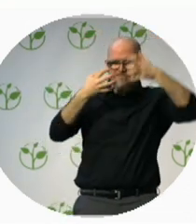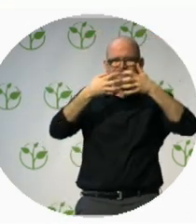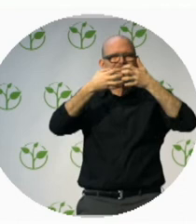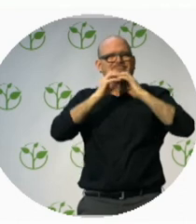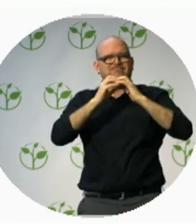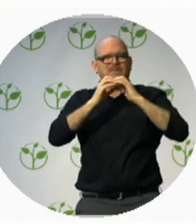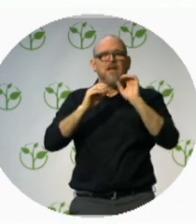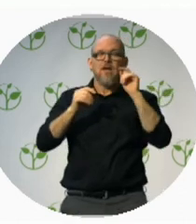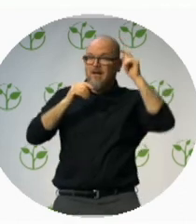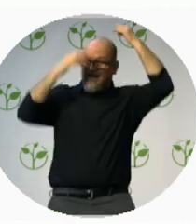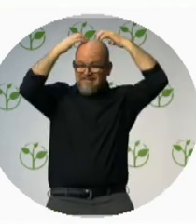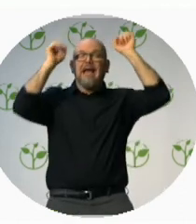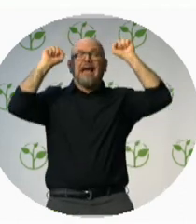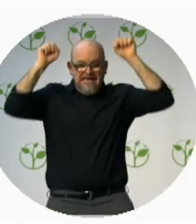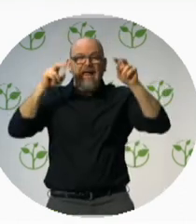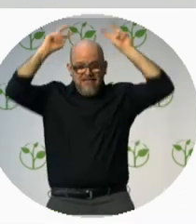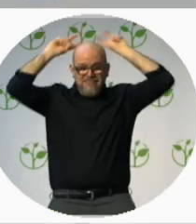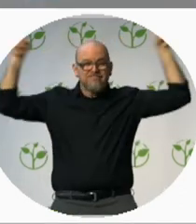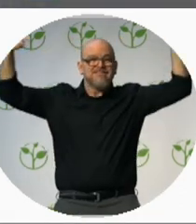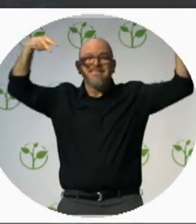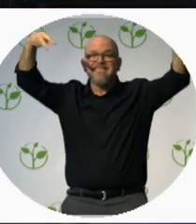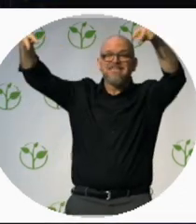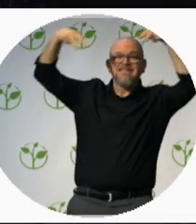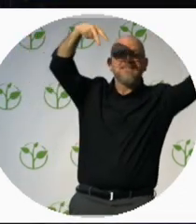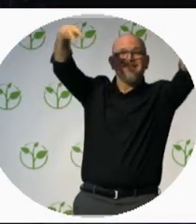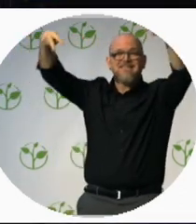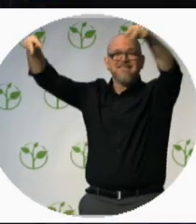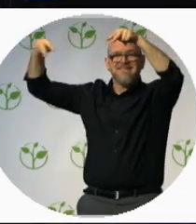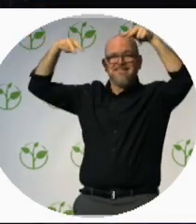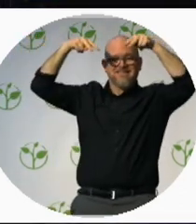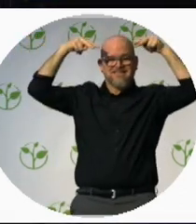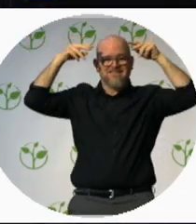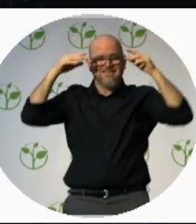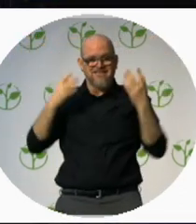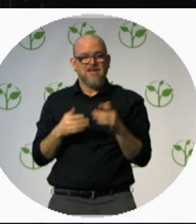Daniel Kish: This boy from Scotland was 11 when we began working with him.